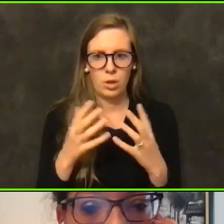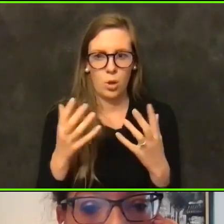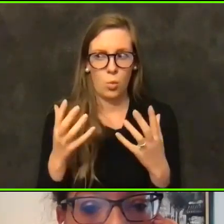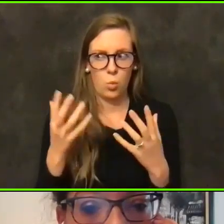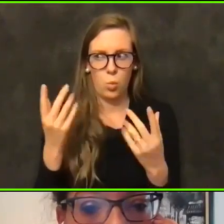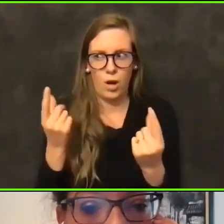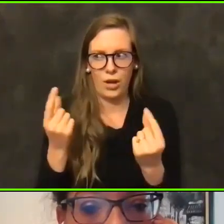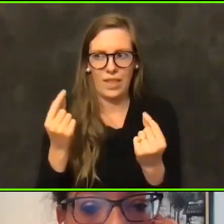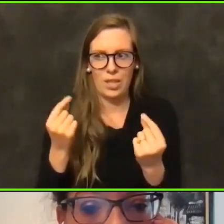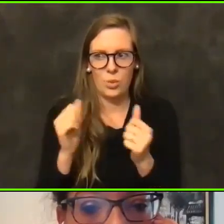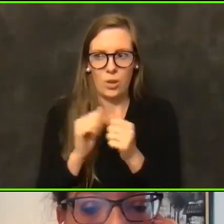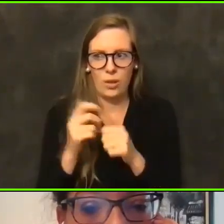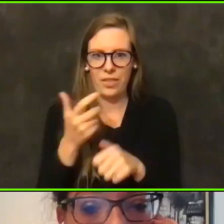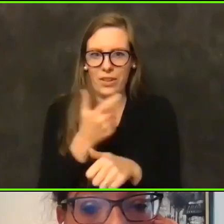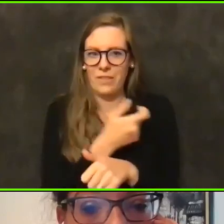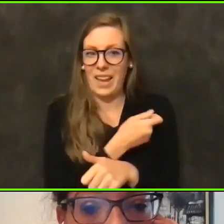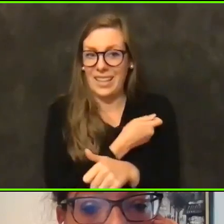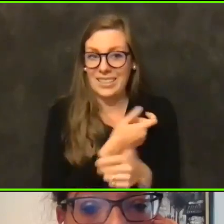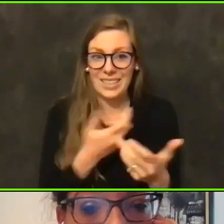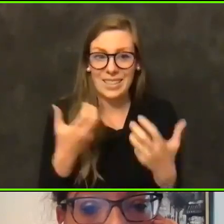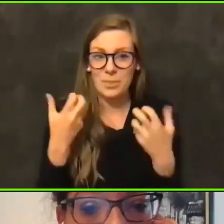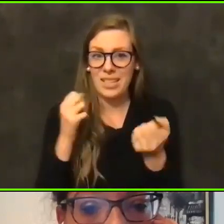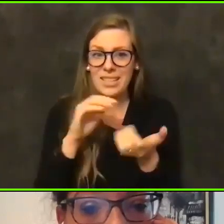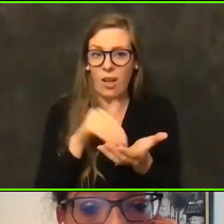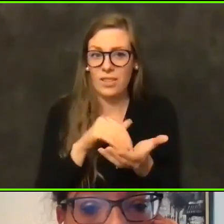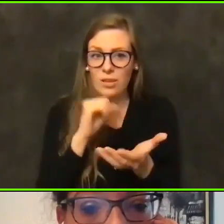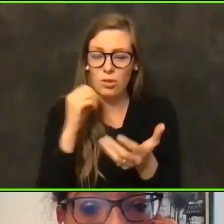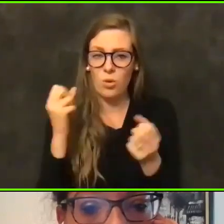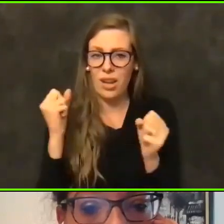don't have that cold storage that some of the hospitals do doing so they